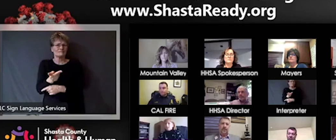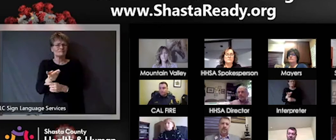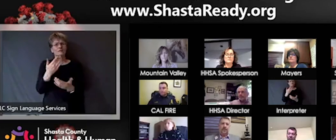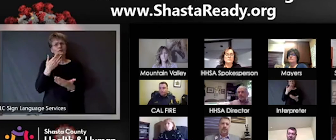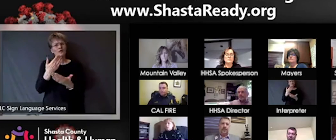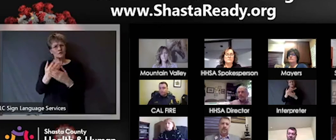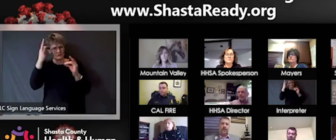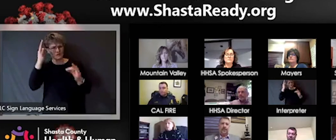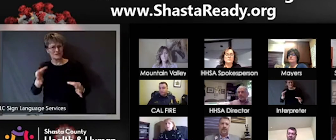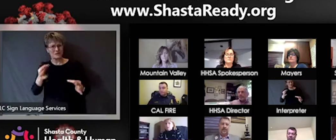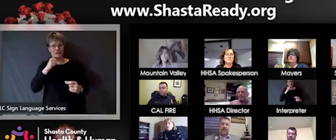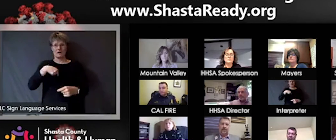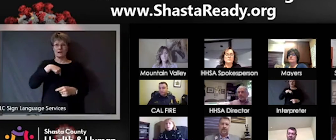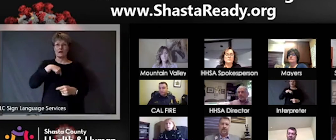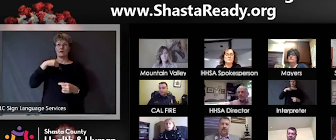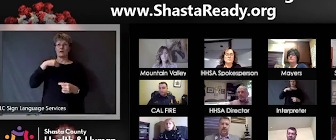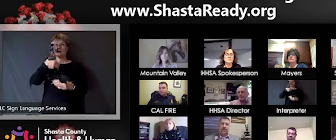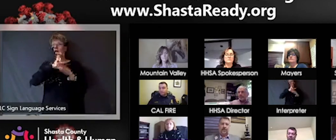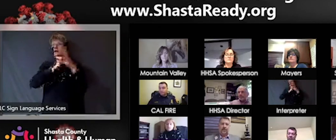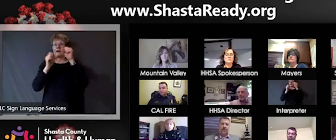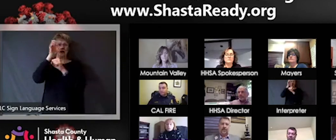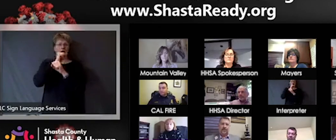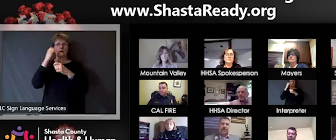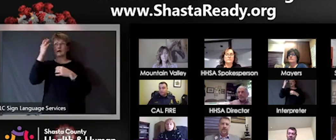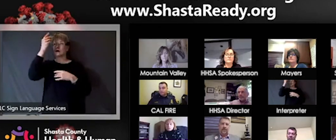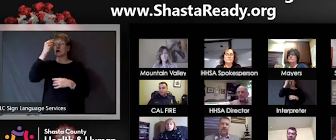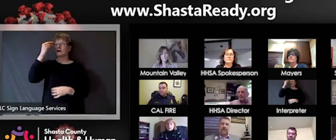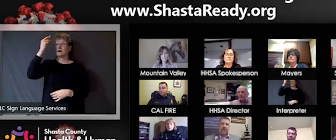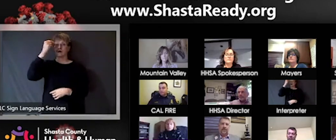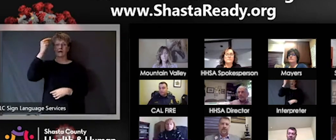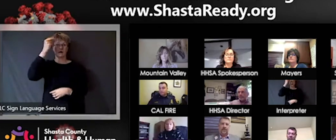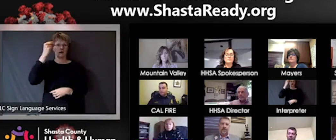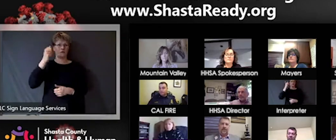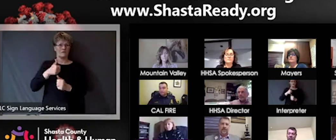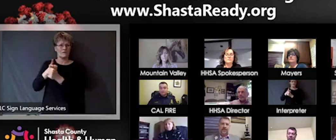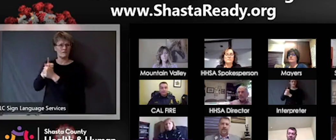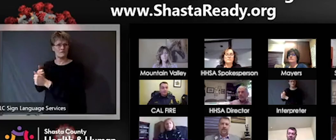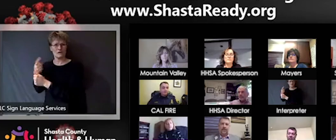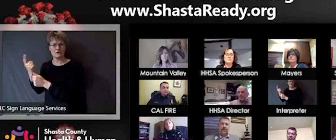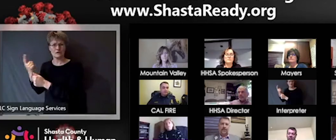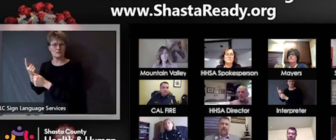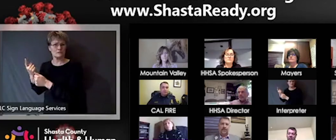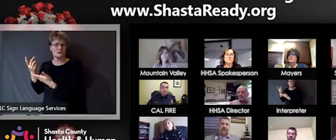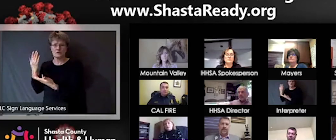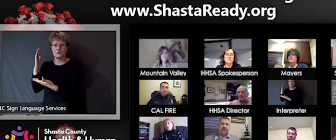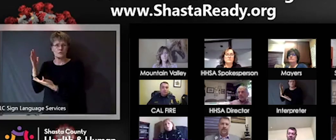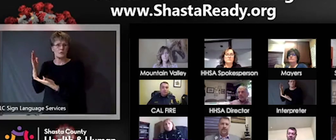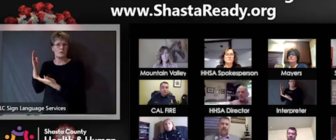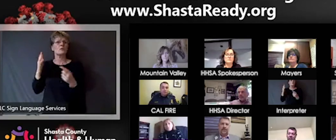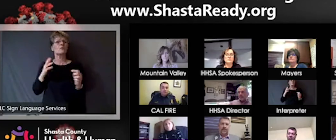guess and wonder and then take direction from them. And I have some phone numbers